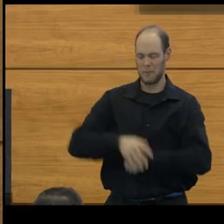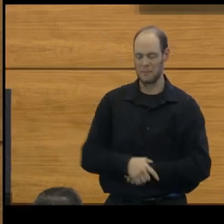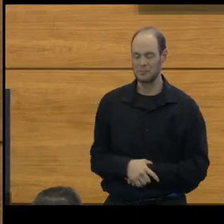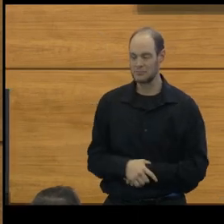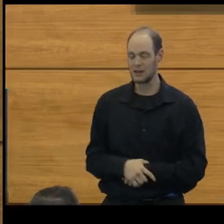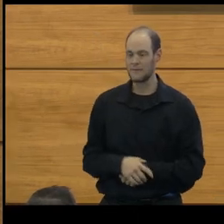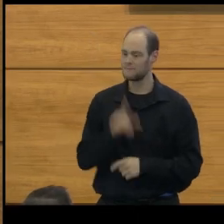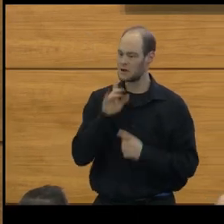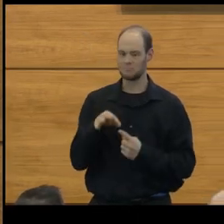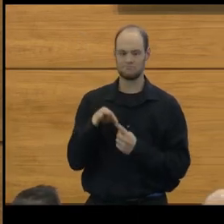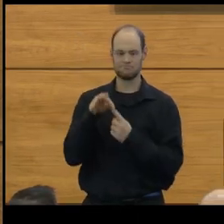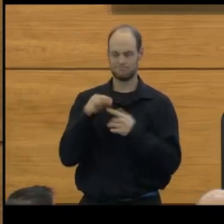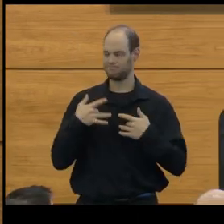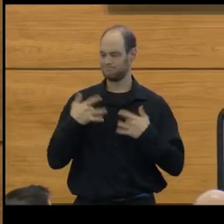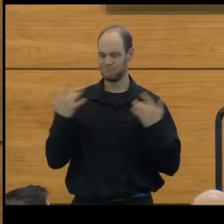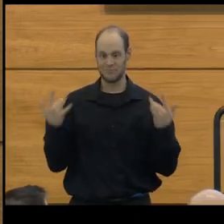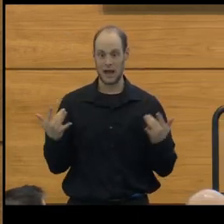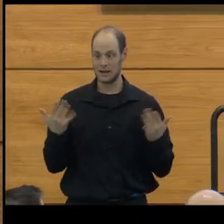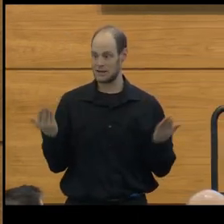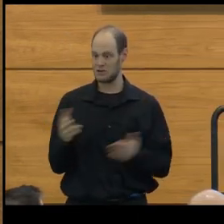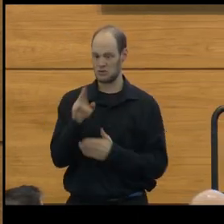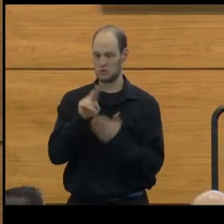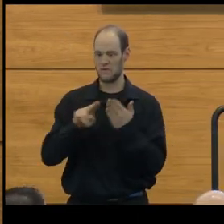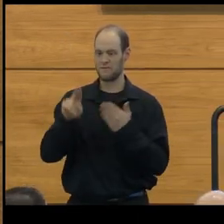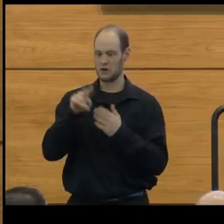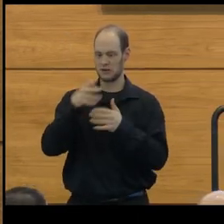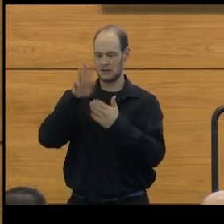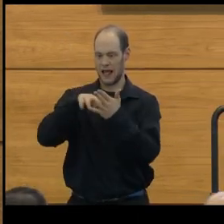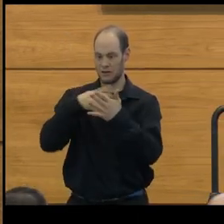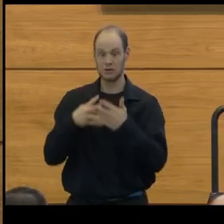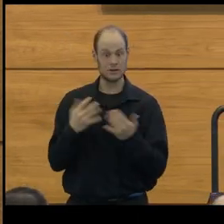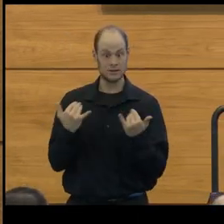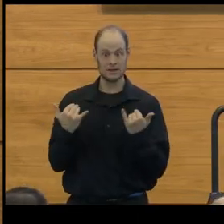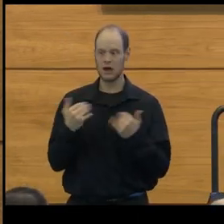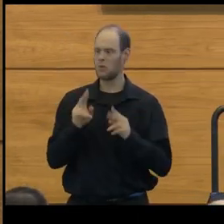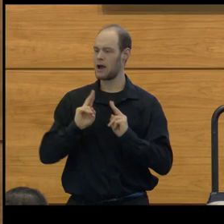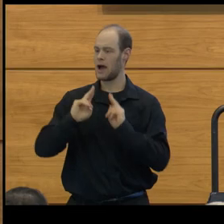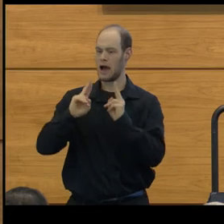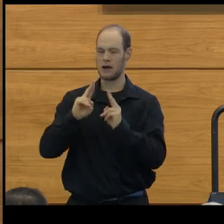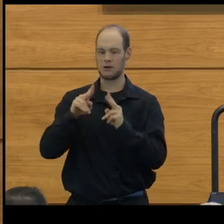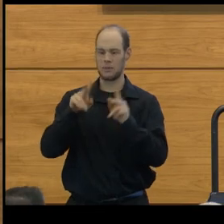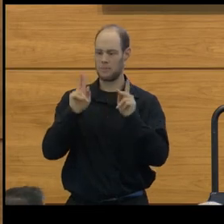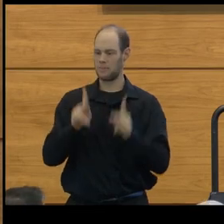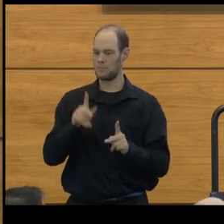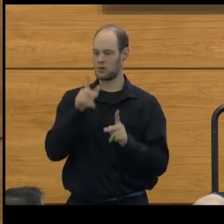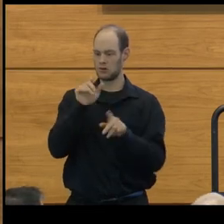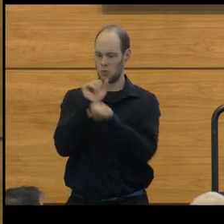This is a very special event in the university's calendar, the day we honor a colleague with the highest distinction